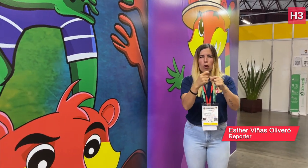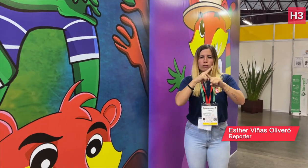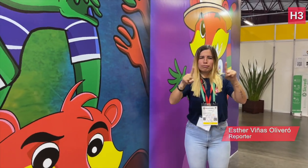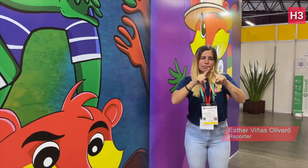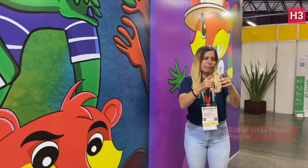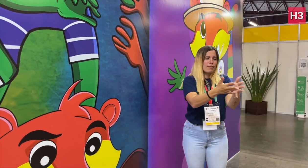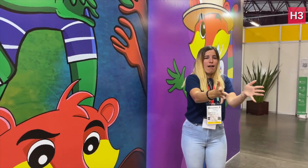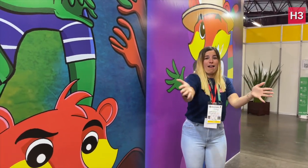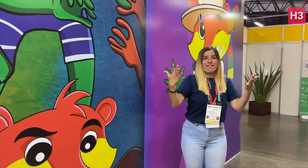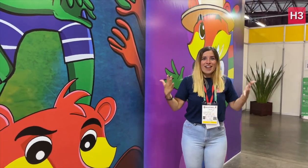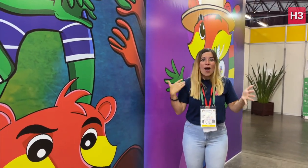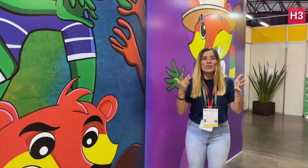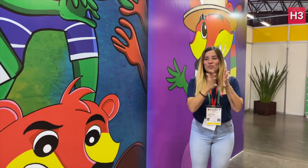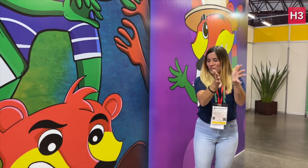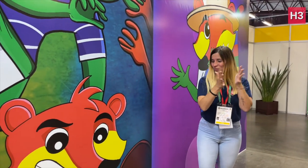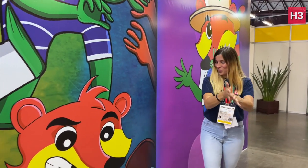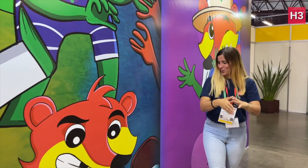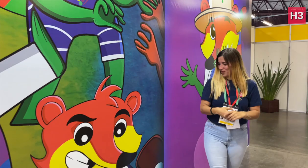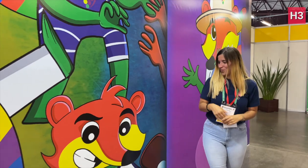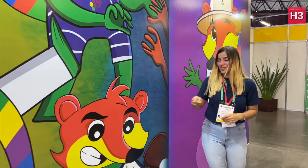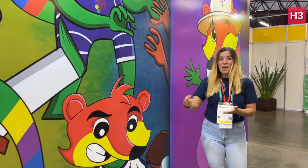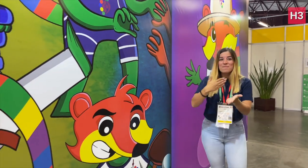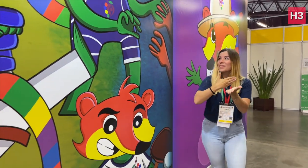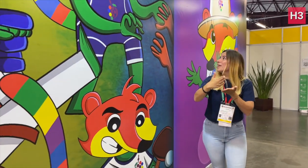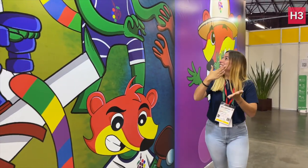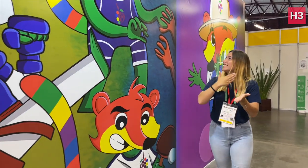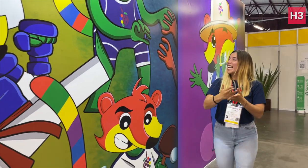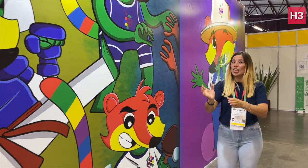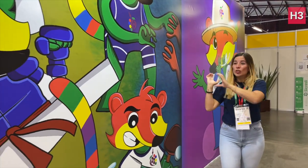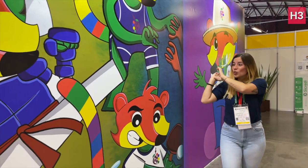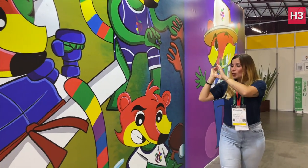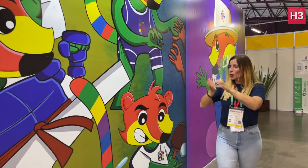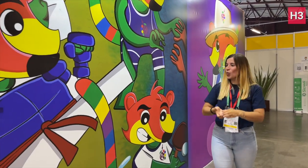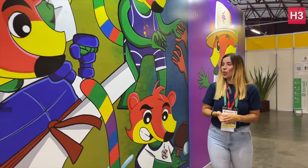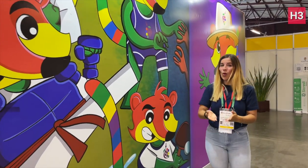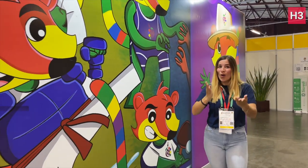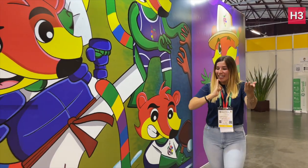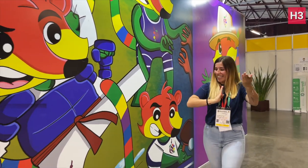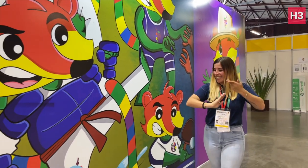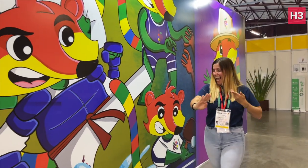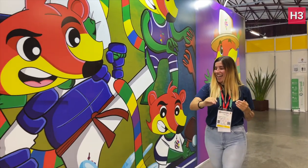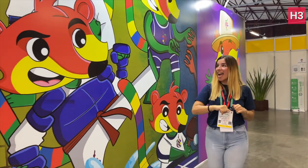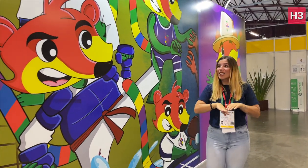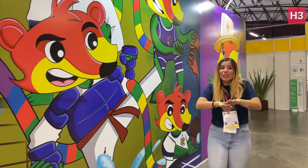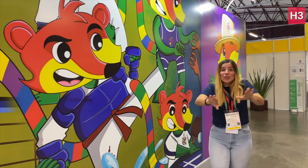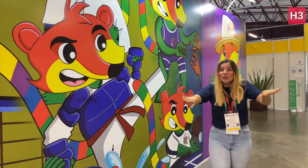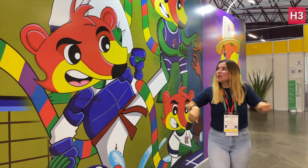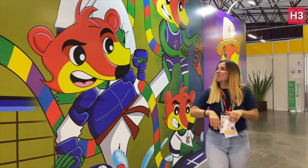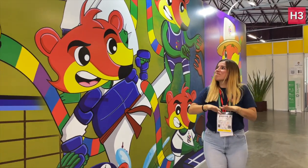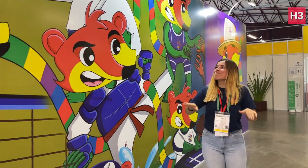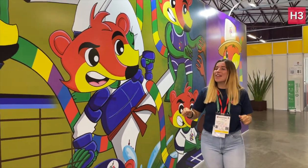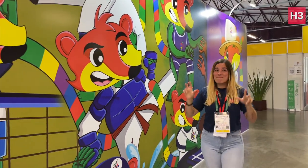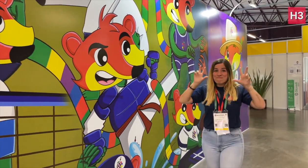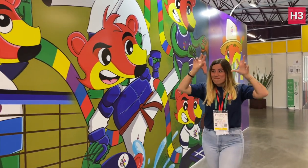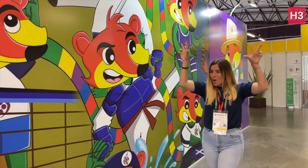Summer Deaflympics program on the display panel. There’re Table-Tennis, Judo, Karate, Swimming,